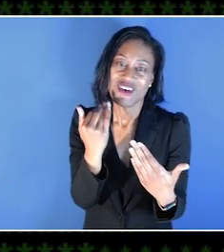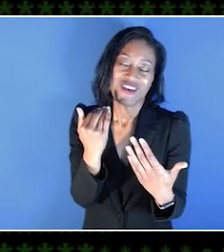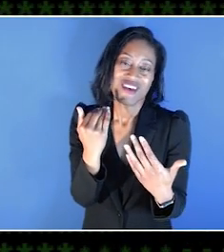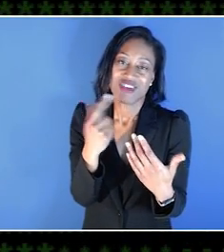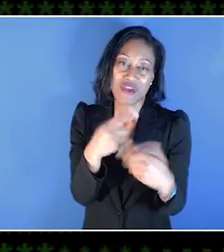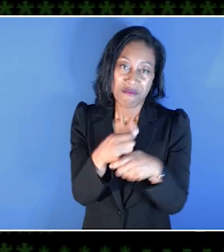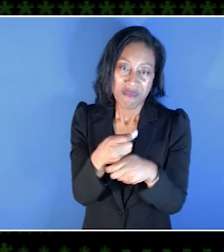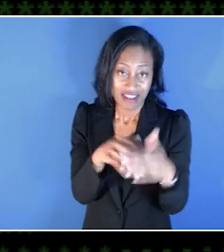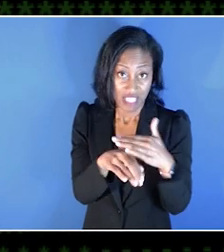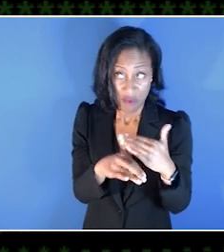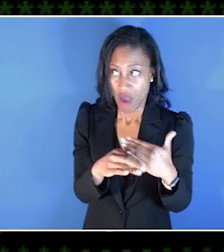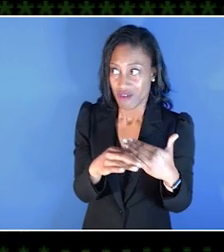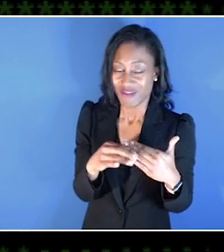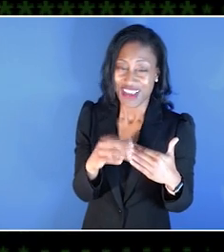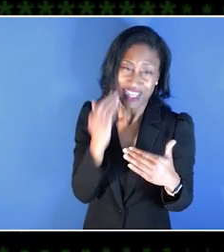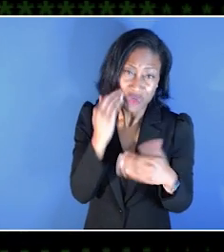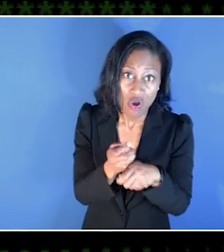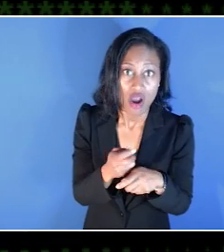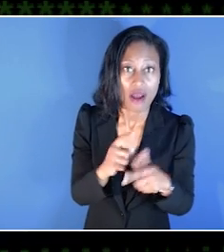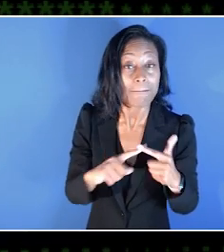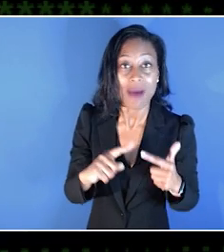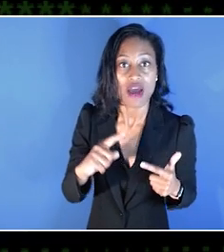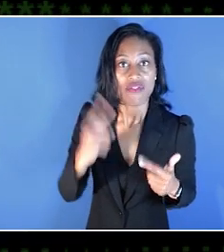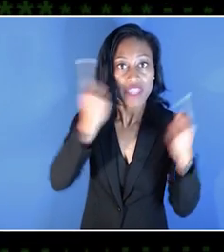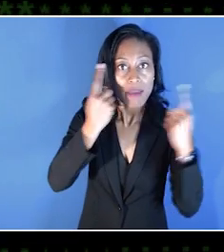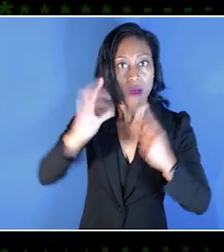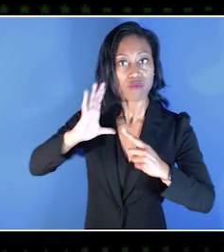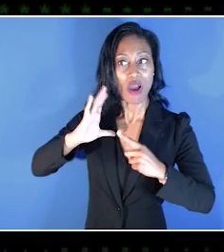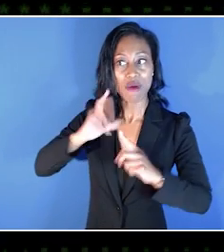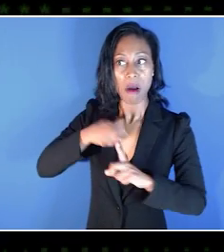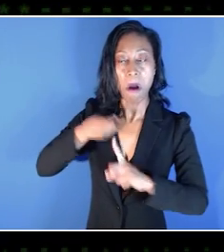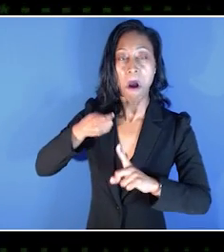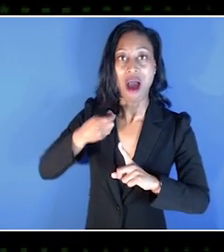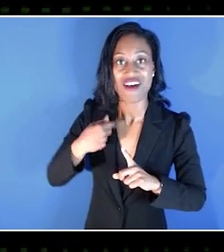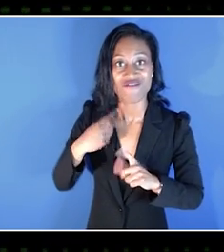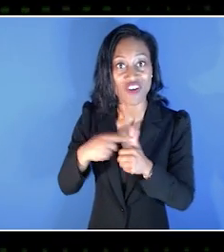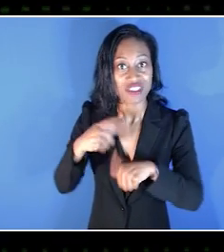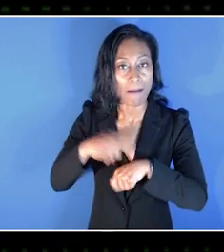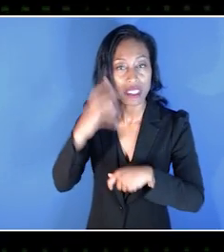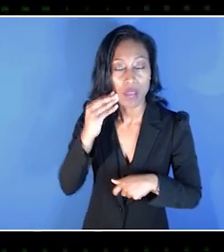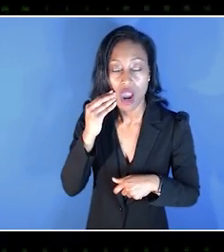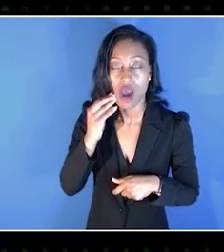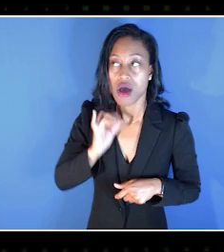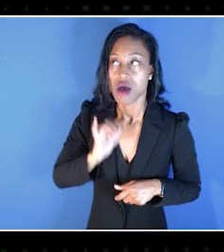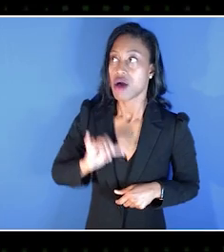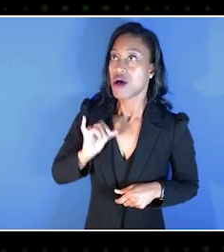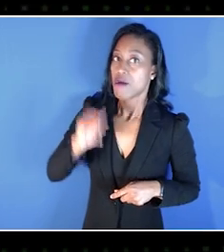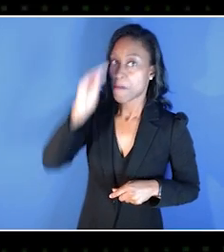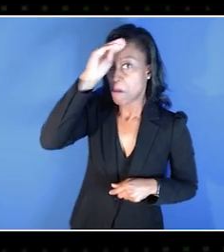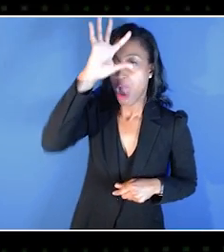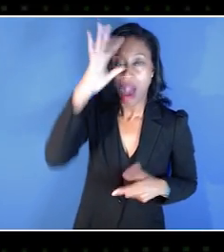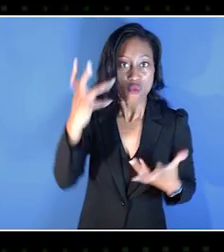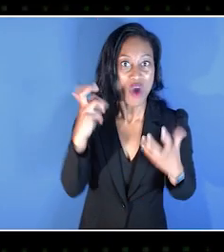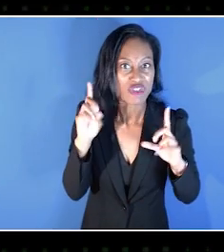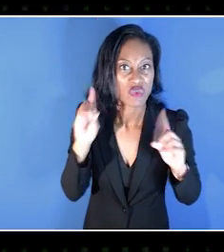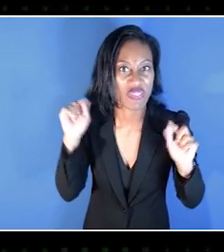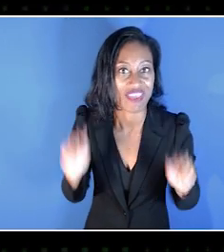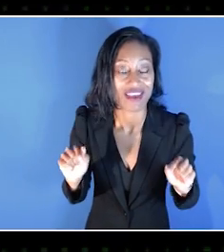There was that one game that changed our lives, that thought, "This is what I want to do for the rest of my life." So when you're making games more accessible,